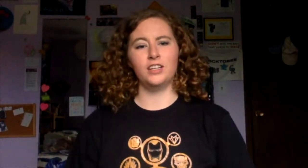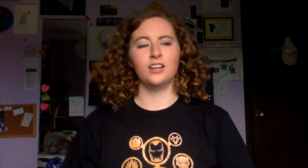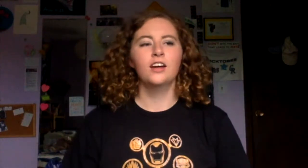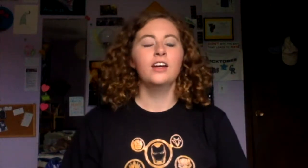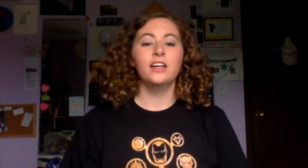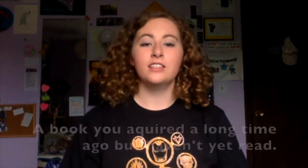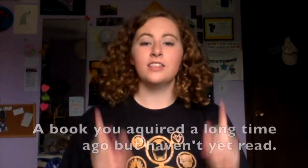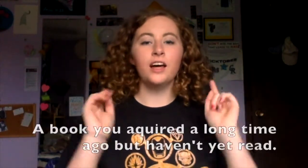of our head.